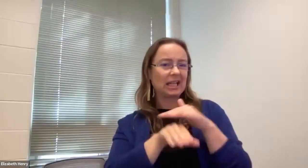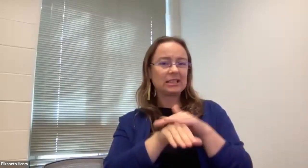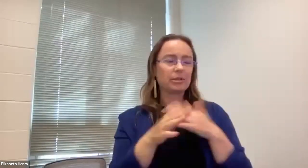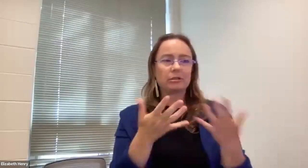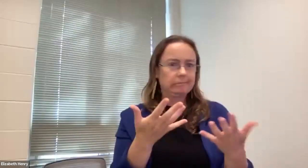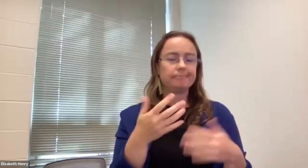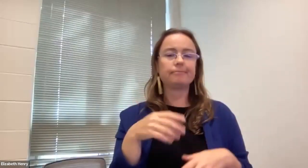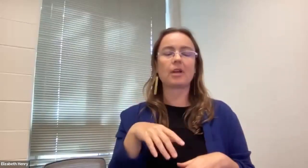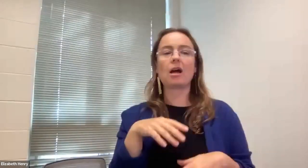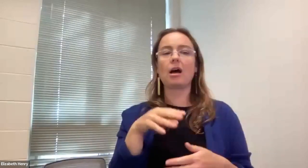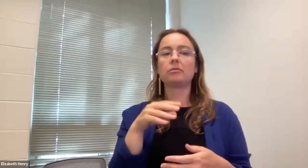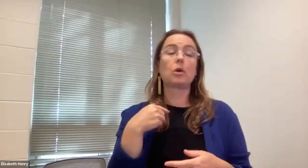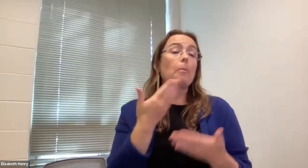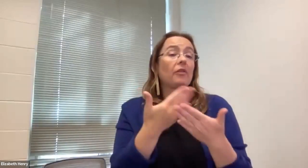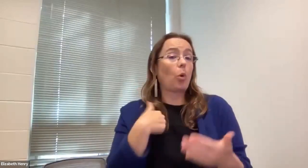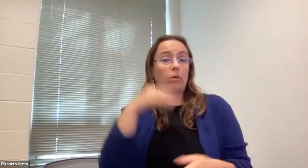Gustavo Navarrete (he/him/él): The Pds were not accessible,